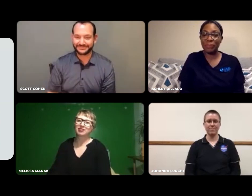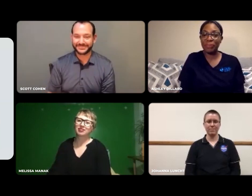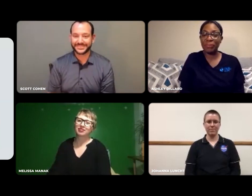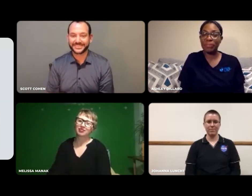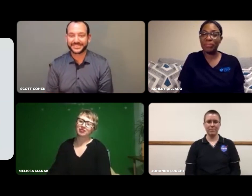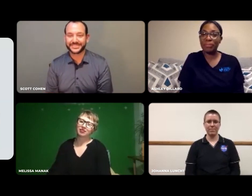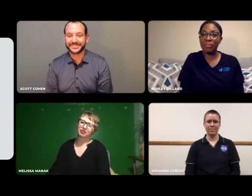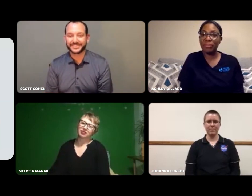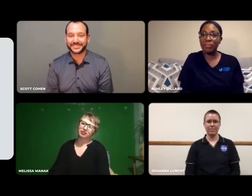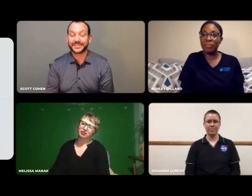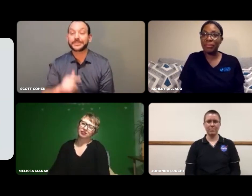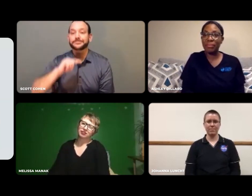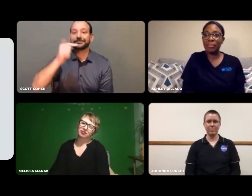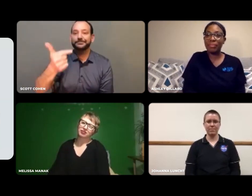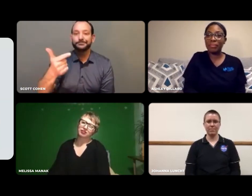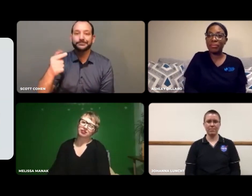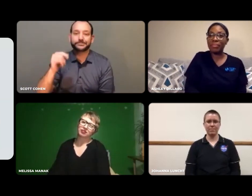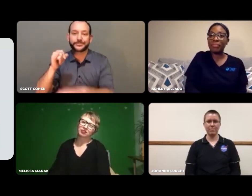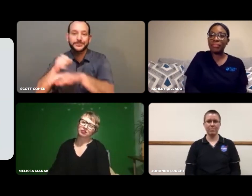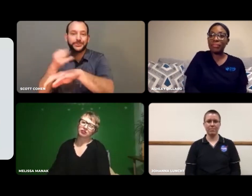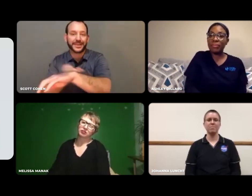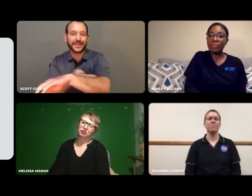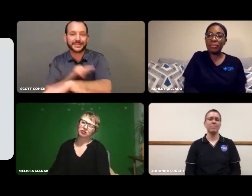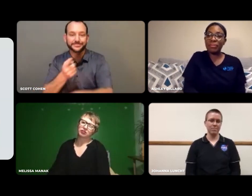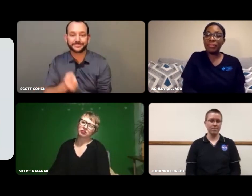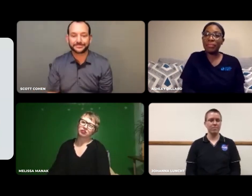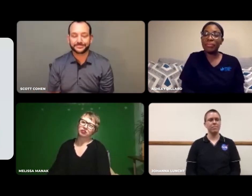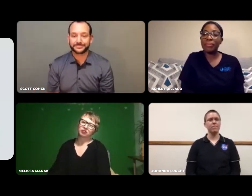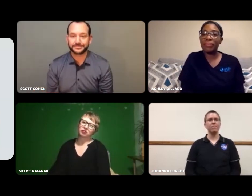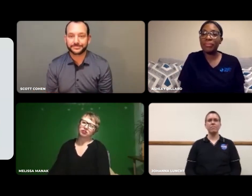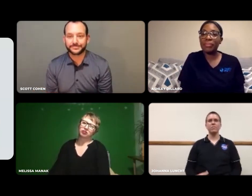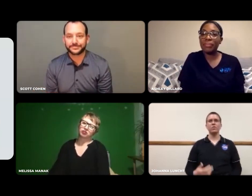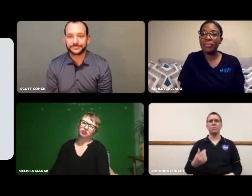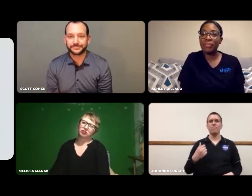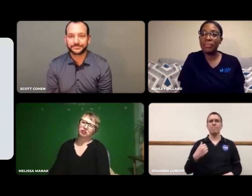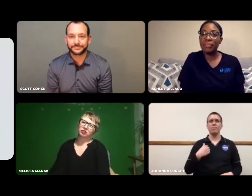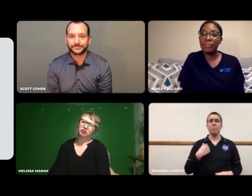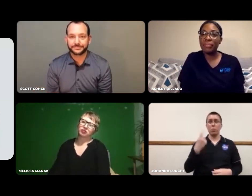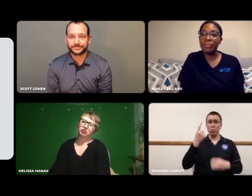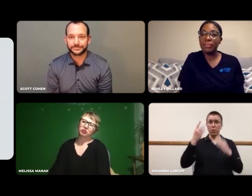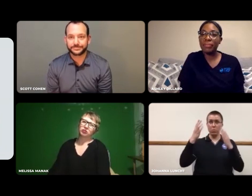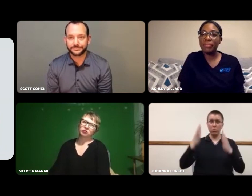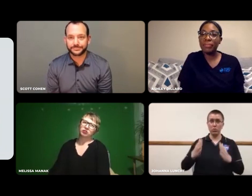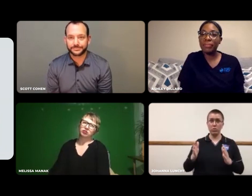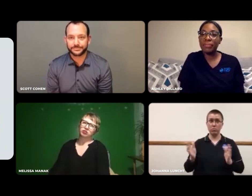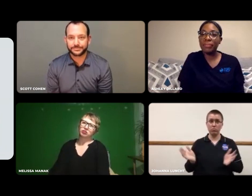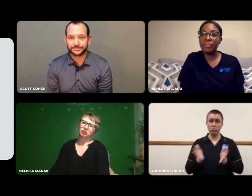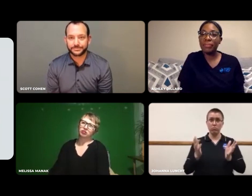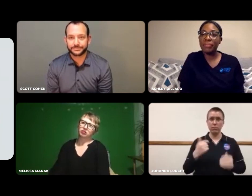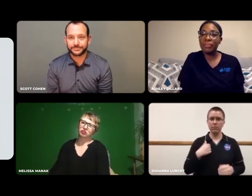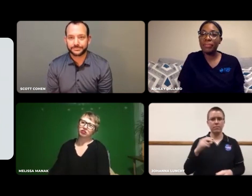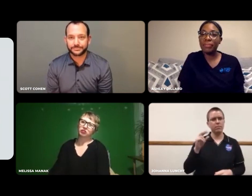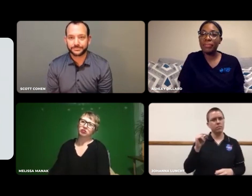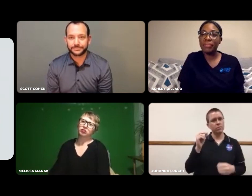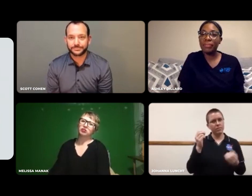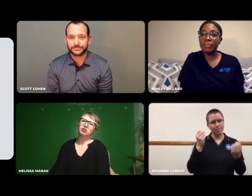And now Johanna. There wasn't just one person who inspired me.